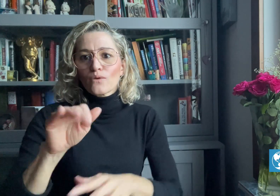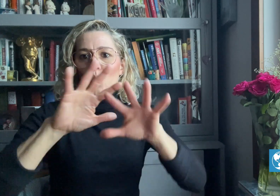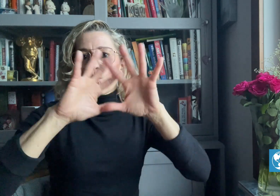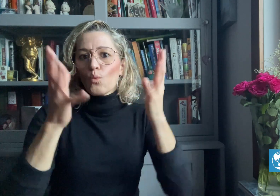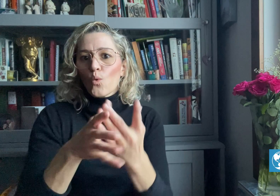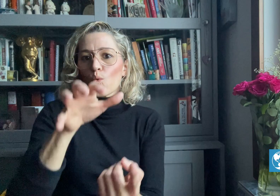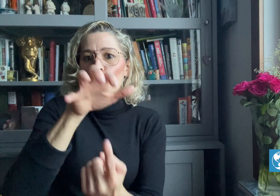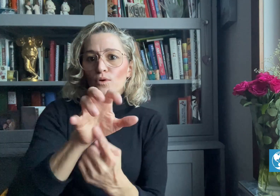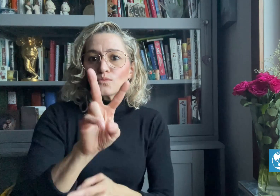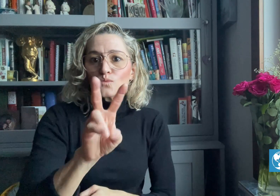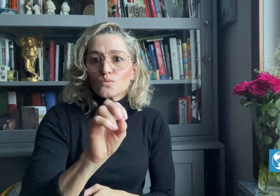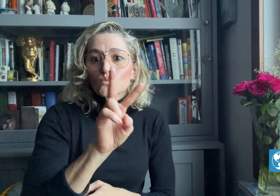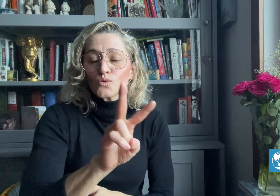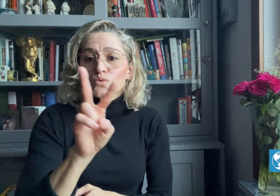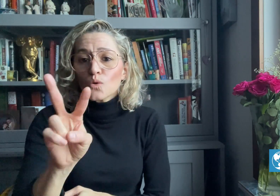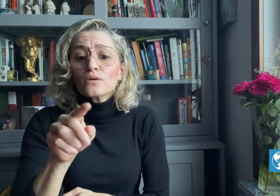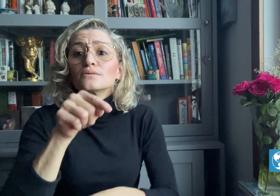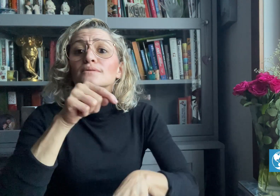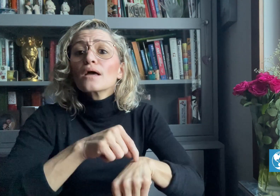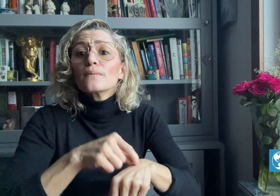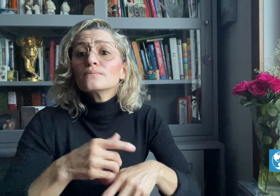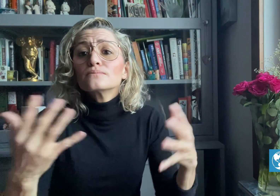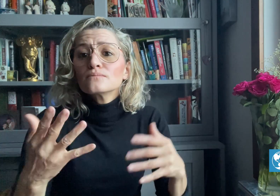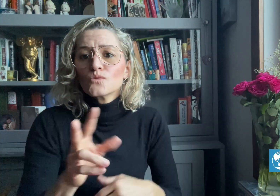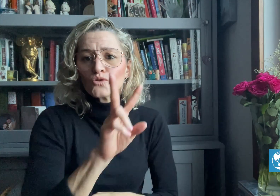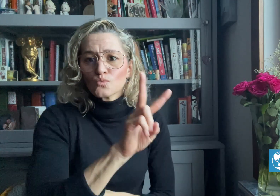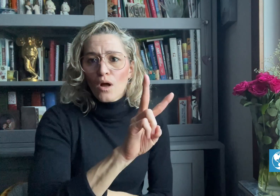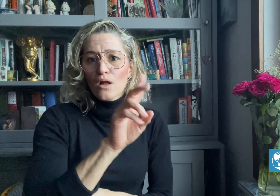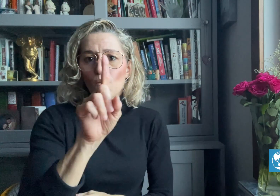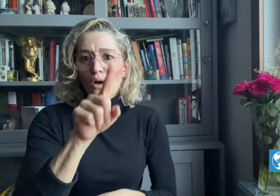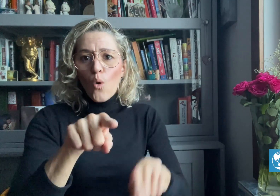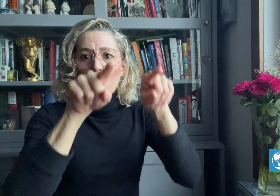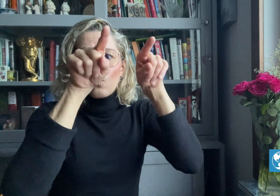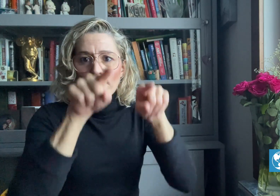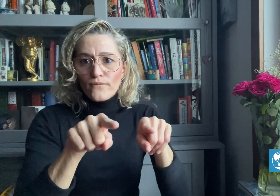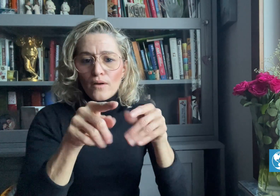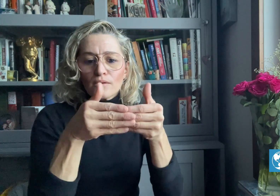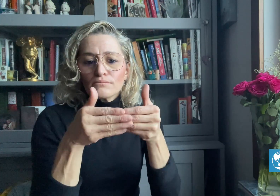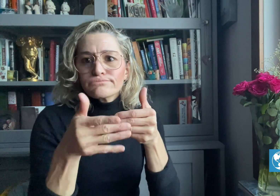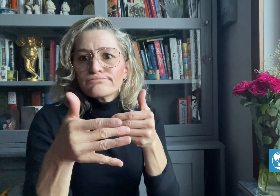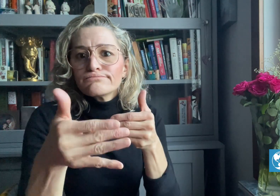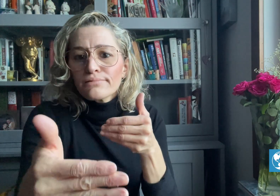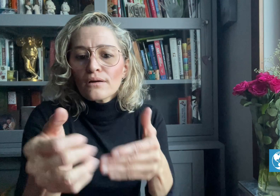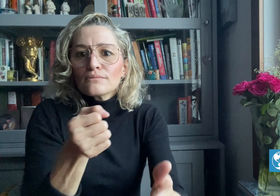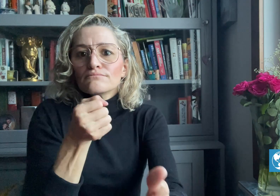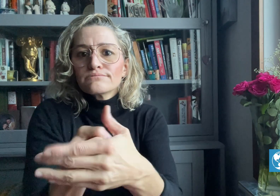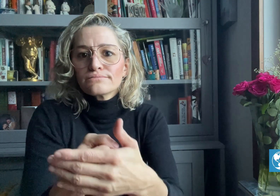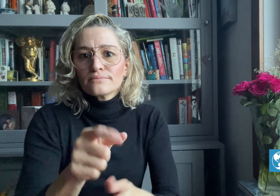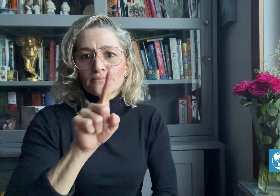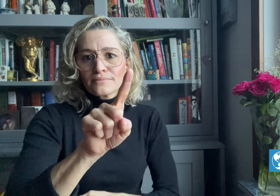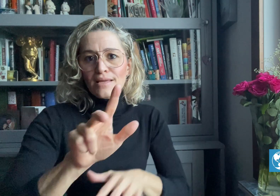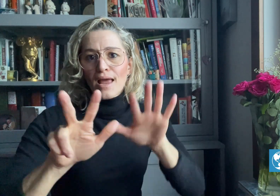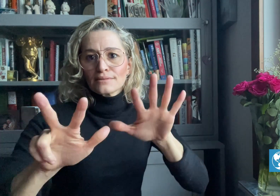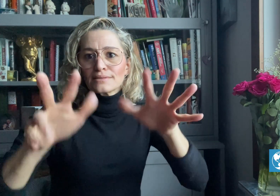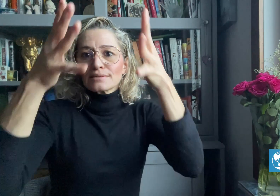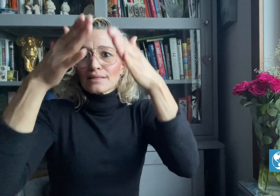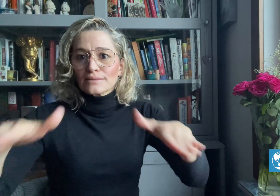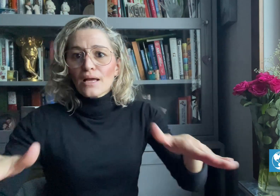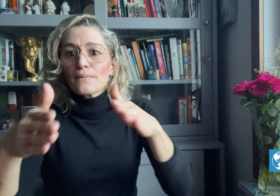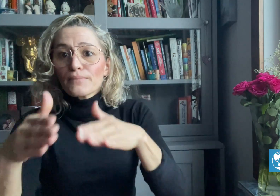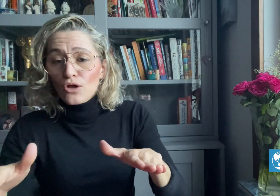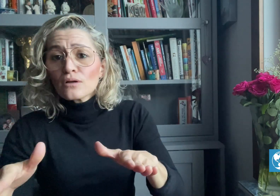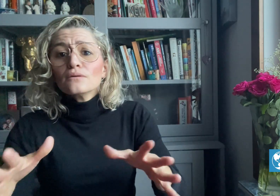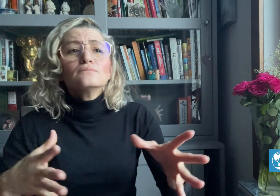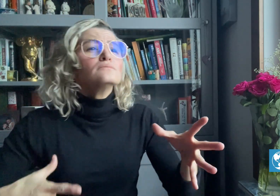hosting the FIFA World Cup 2022 from November 21 to December 18